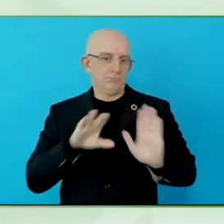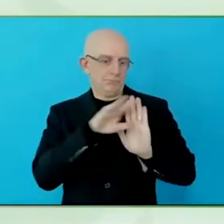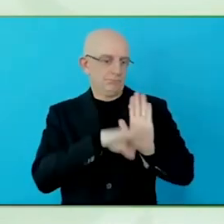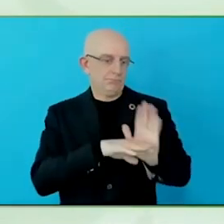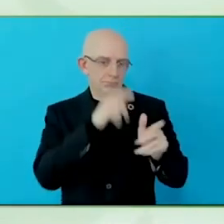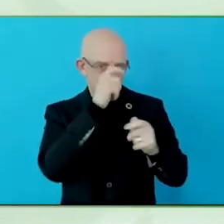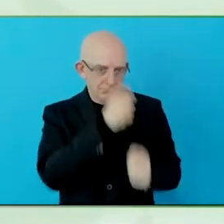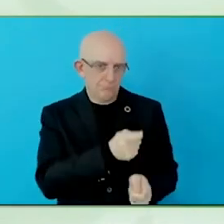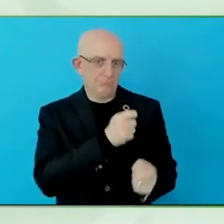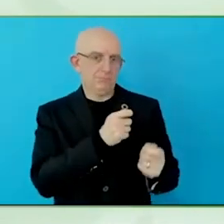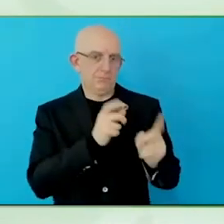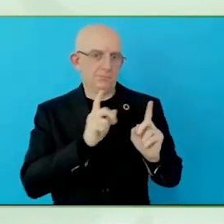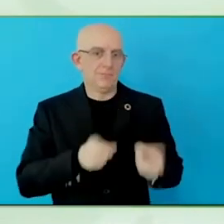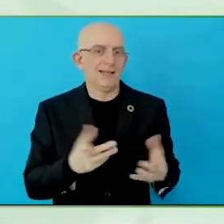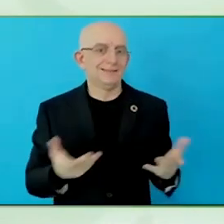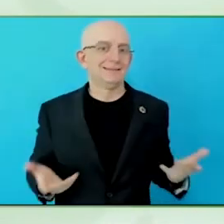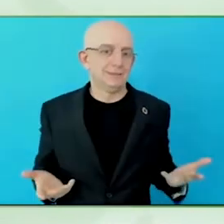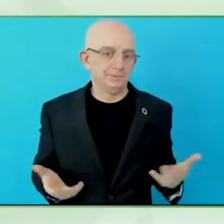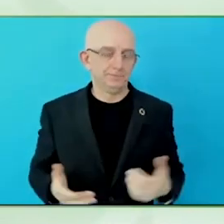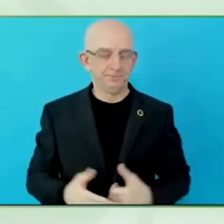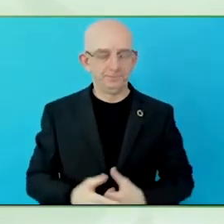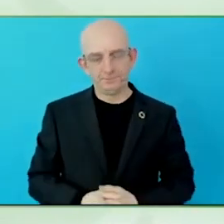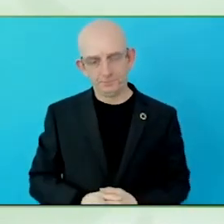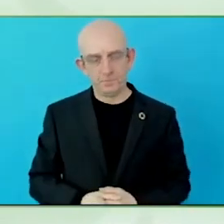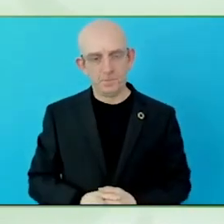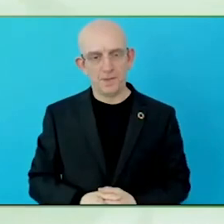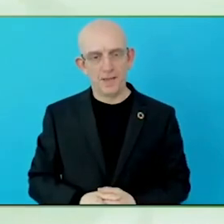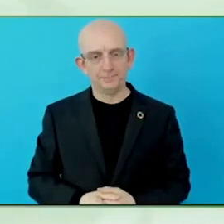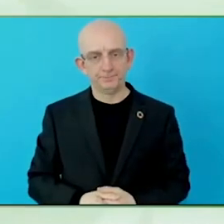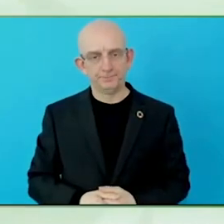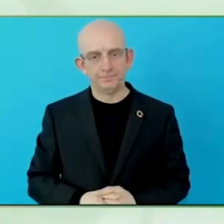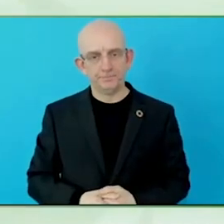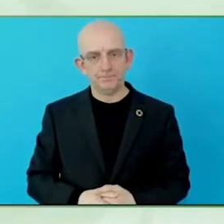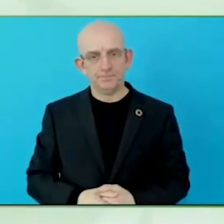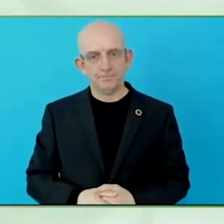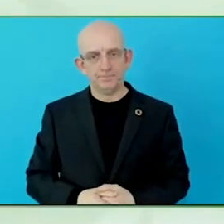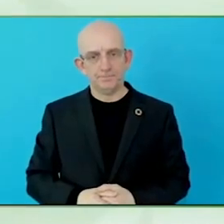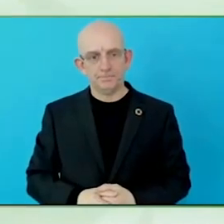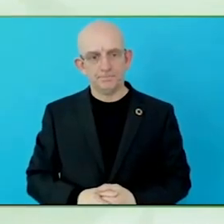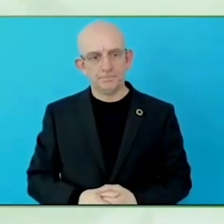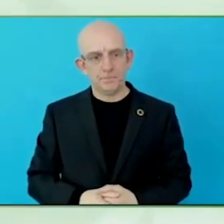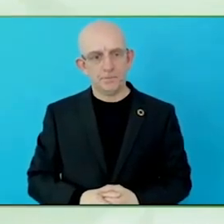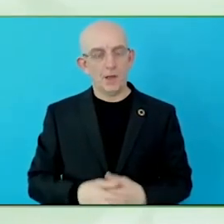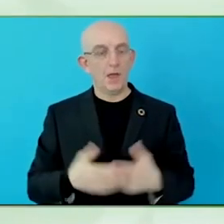time, making sure media coverage, media reporting, starting from